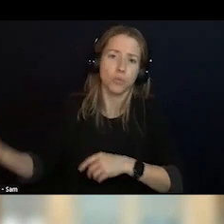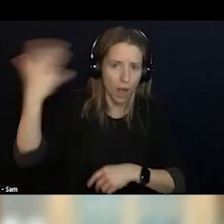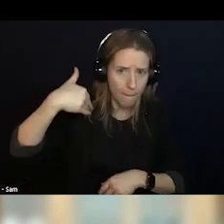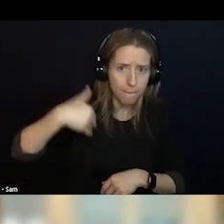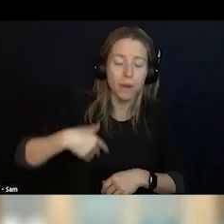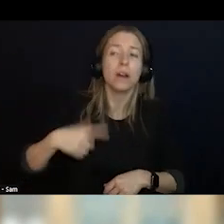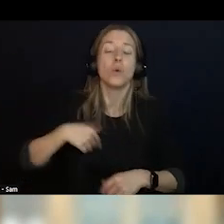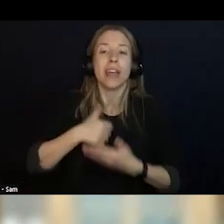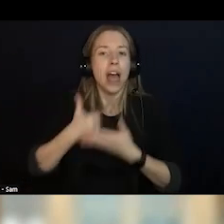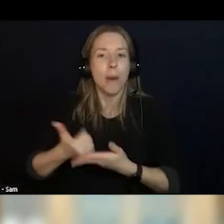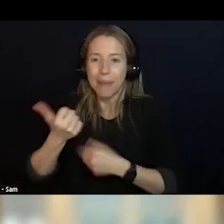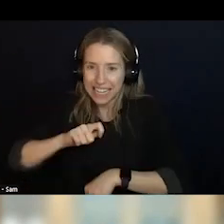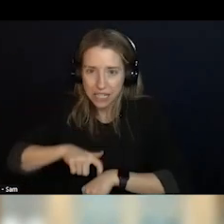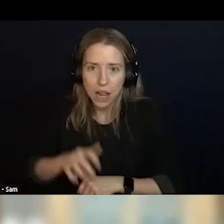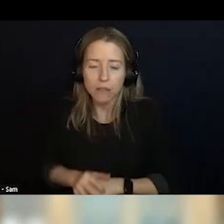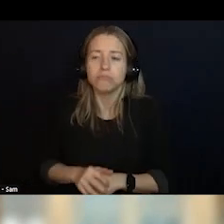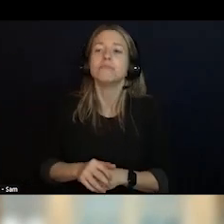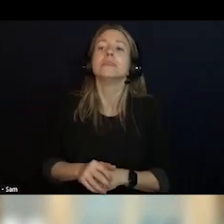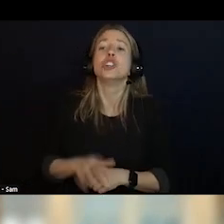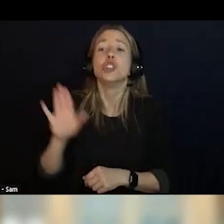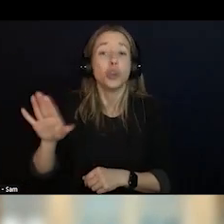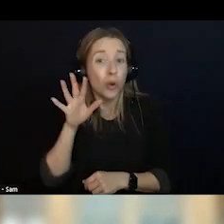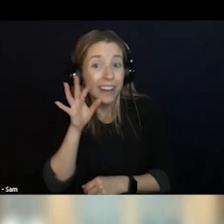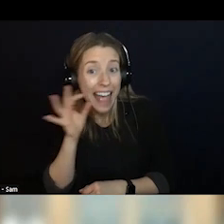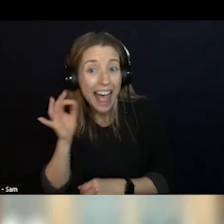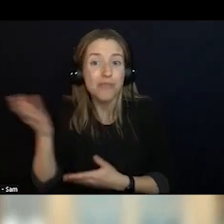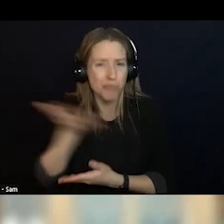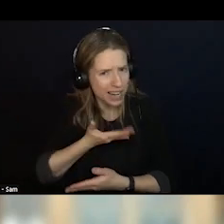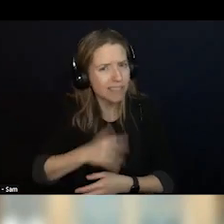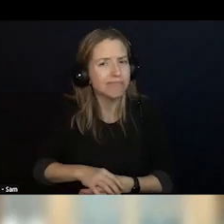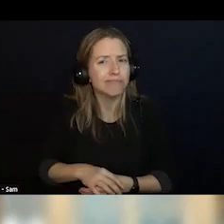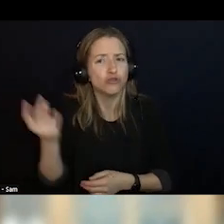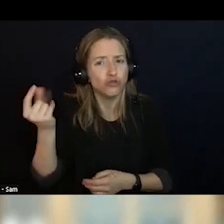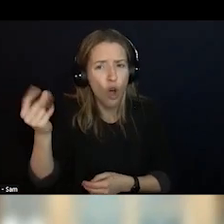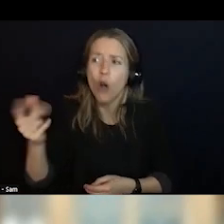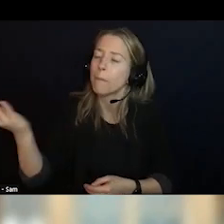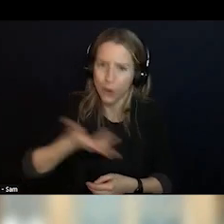THE WAY, YOU CAN BRING YOUR DOG OR CAT AND WE HAVE PRIVATE SPACES